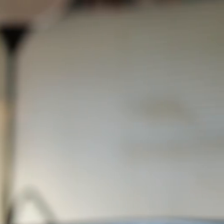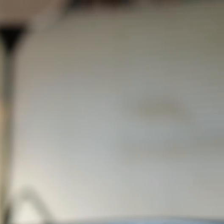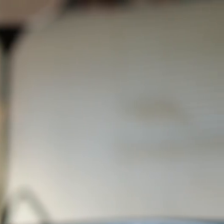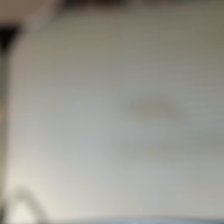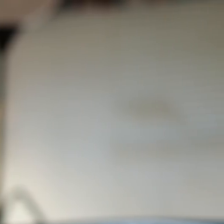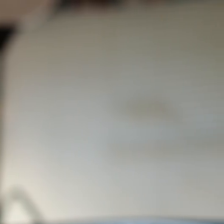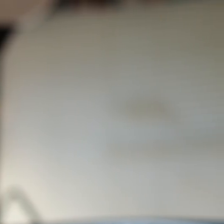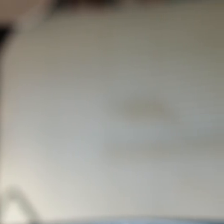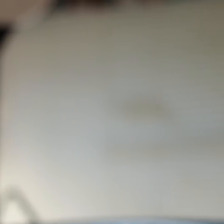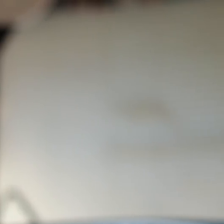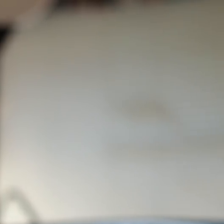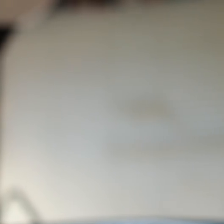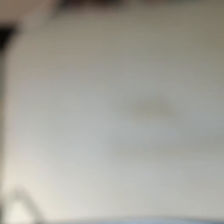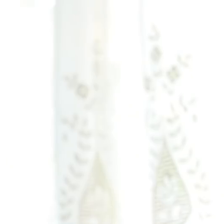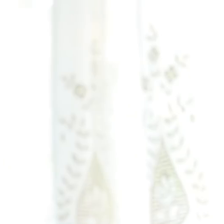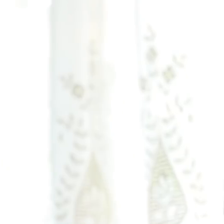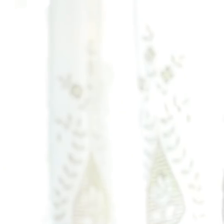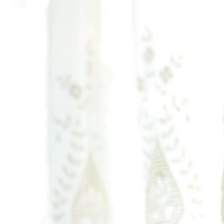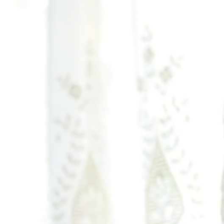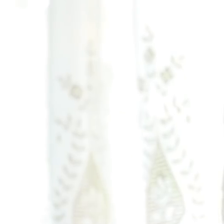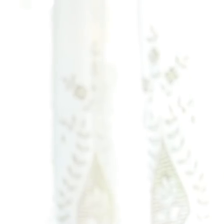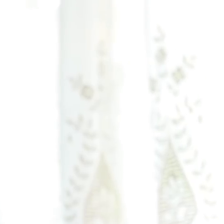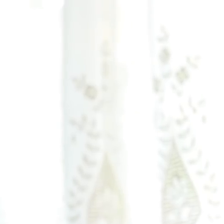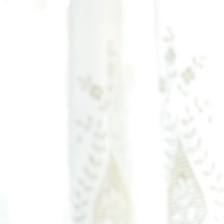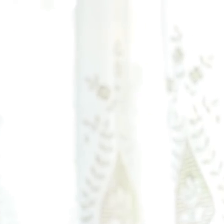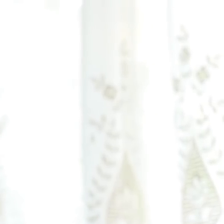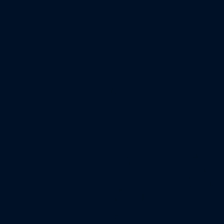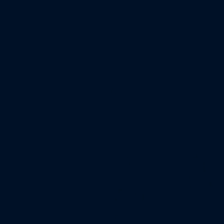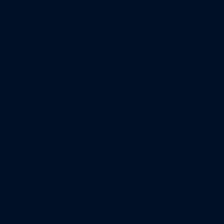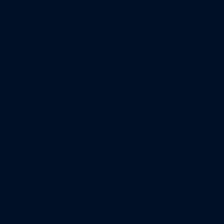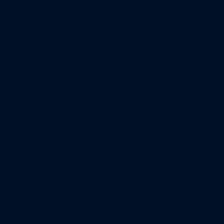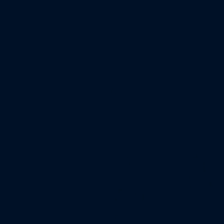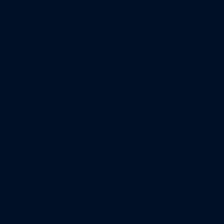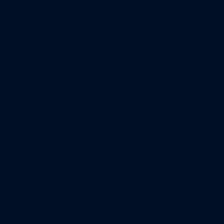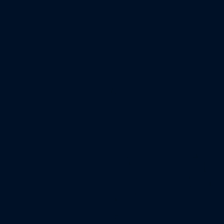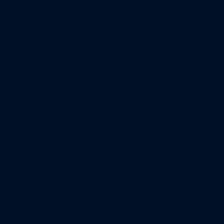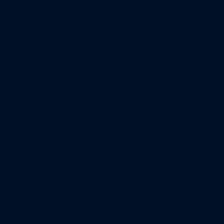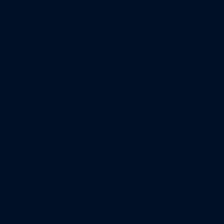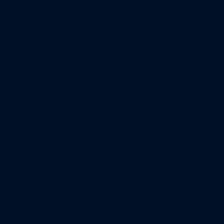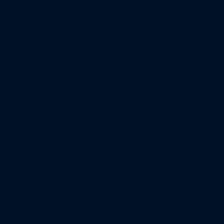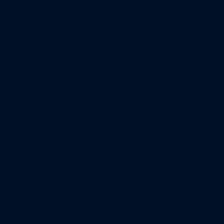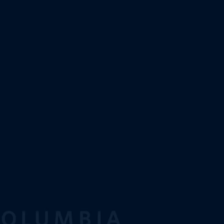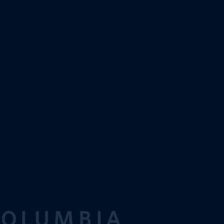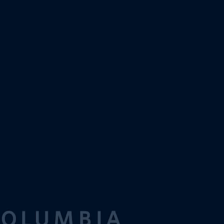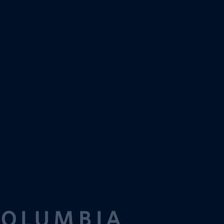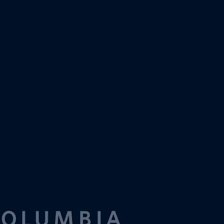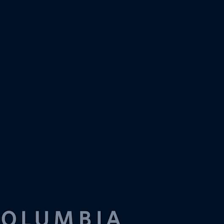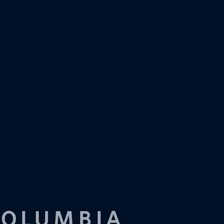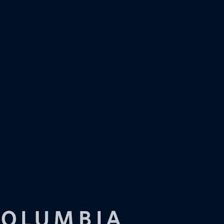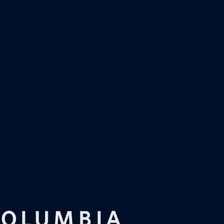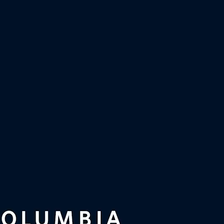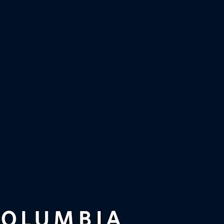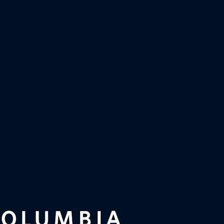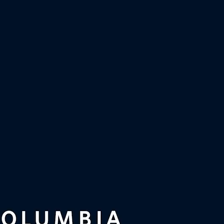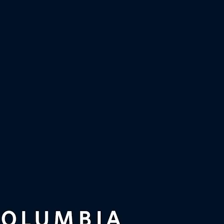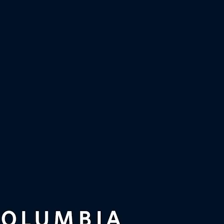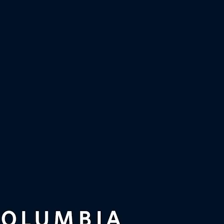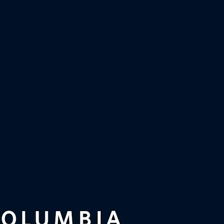Oh, would you look at that . This is so realistic. [Announcer] Treadmill.